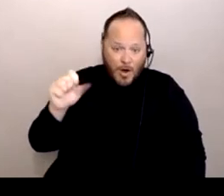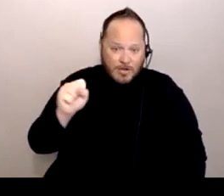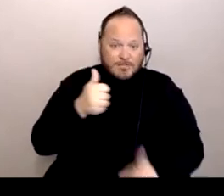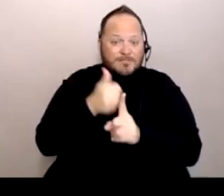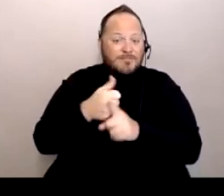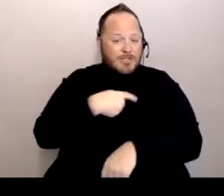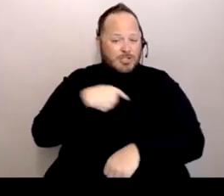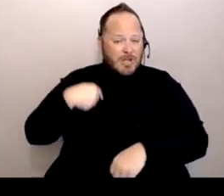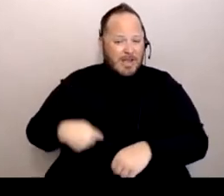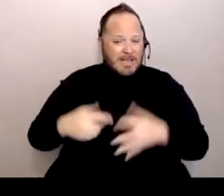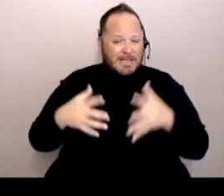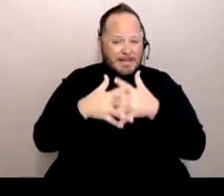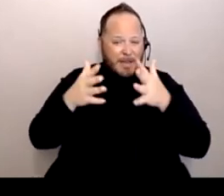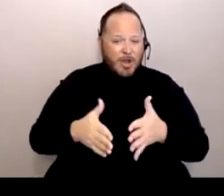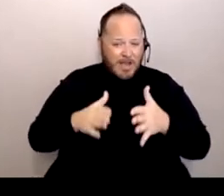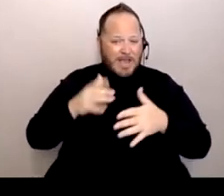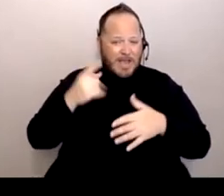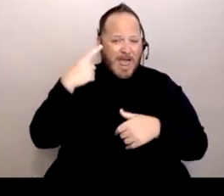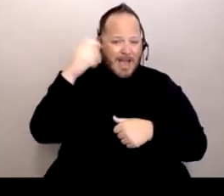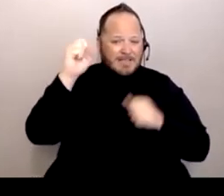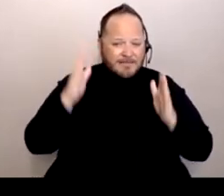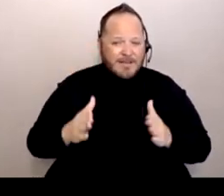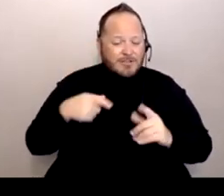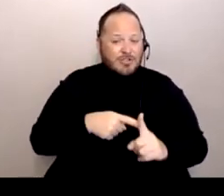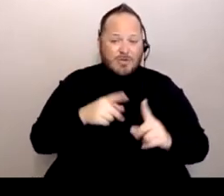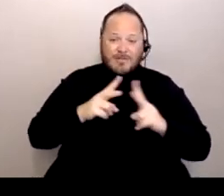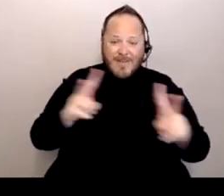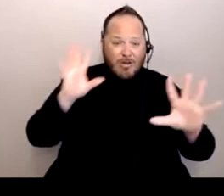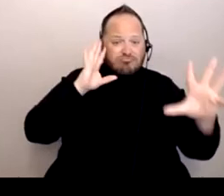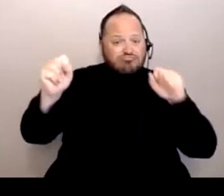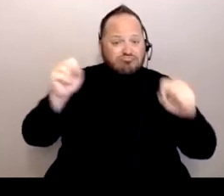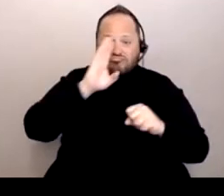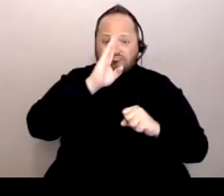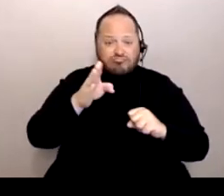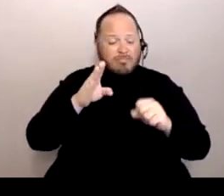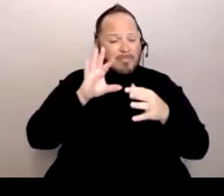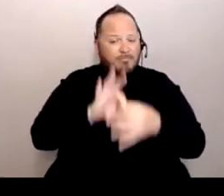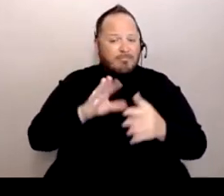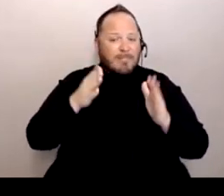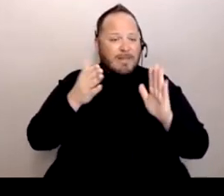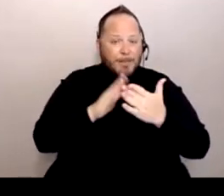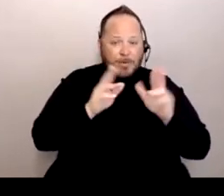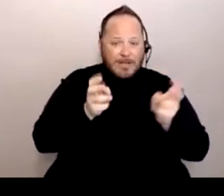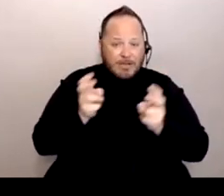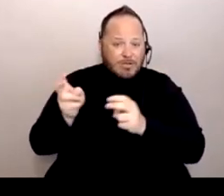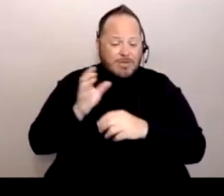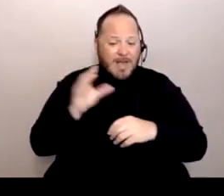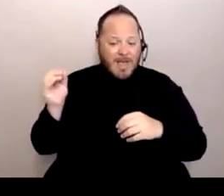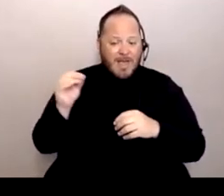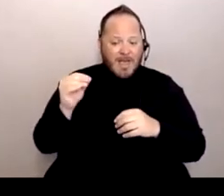that was very, very outspoken on community and being responsible for change.